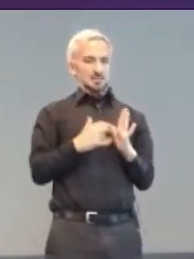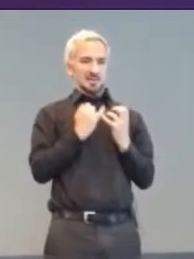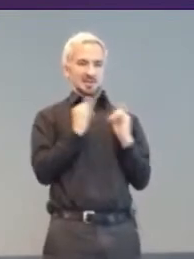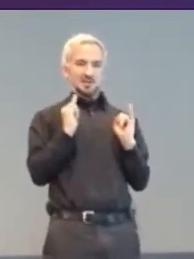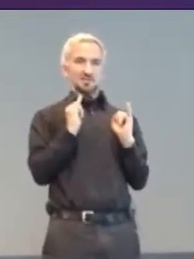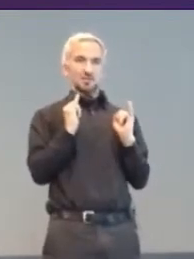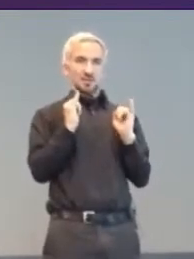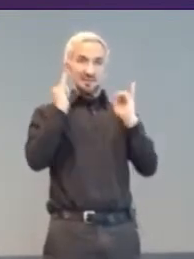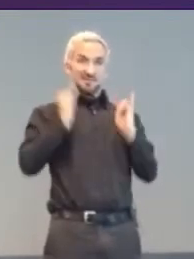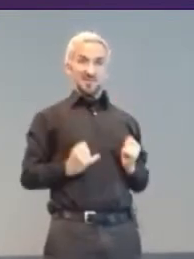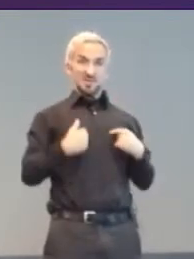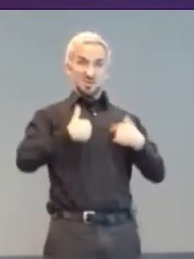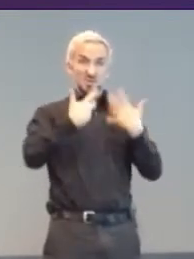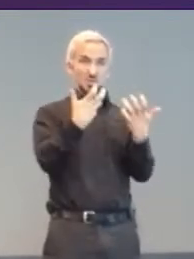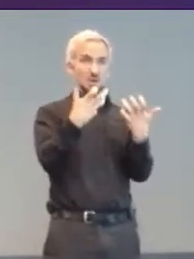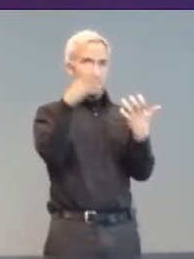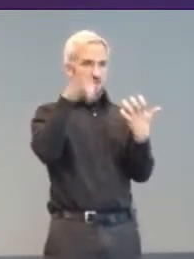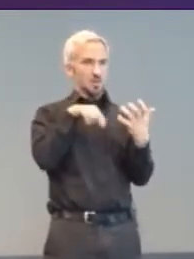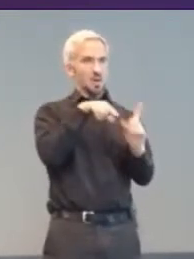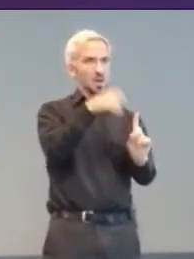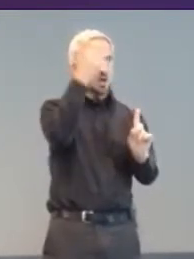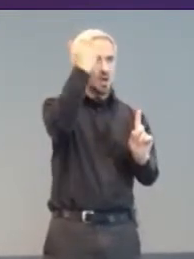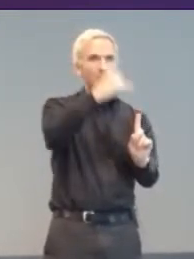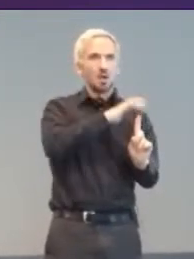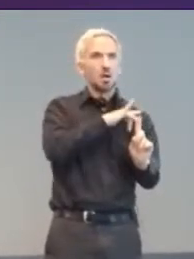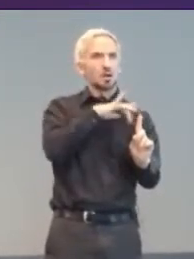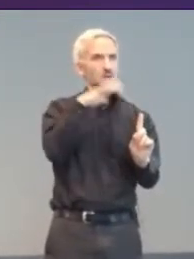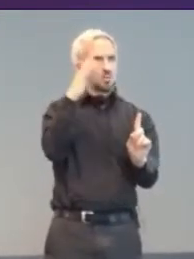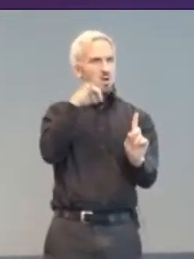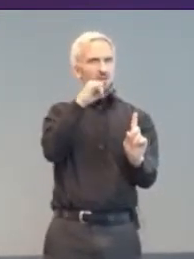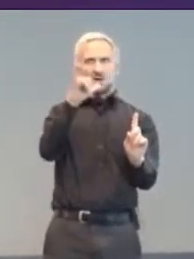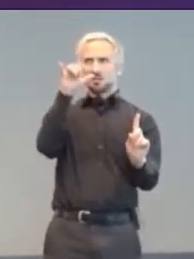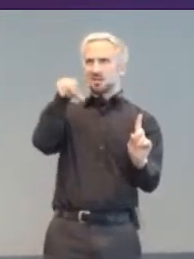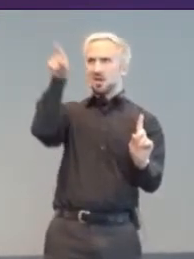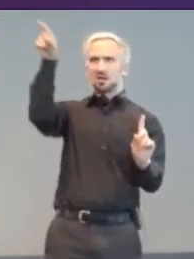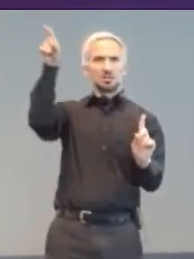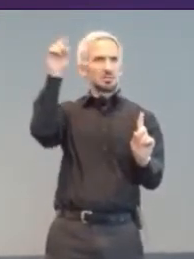Could this idea expand to include an accessibility passport for video games?